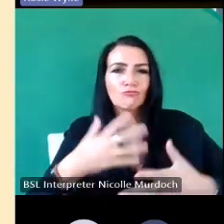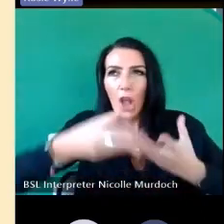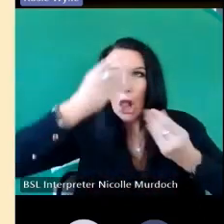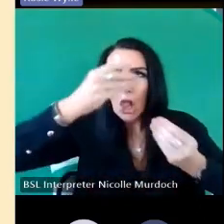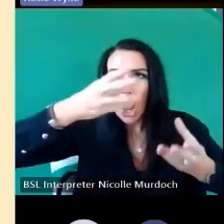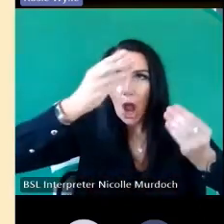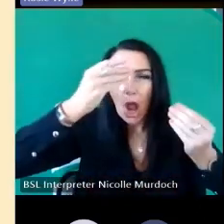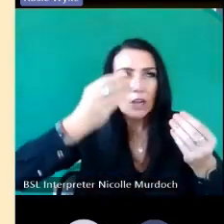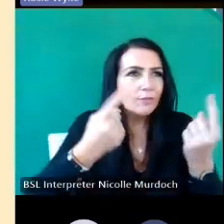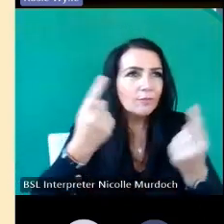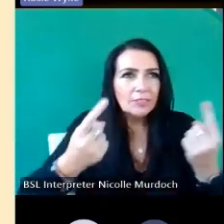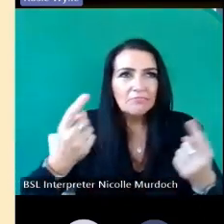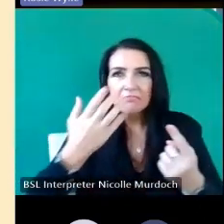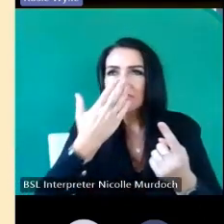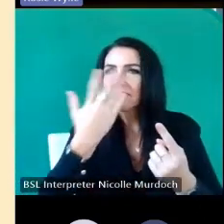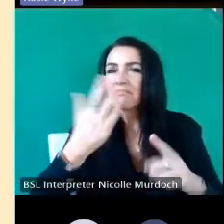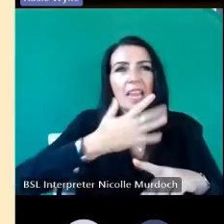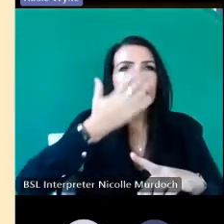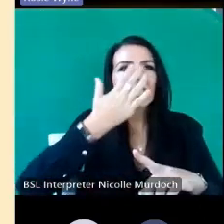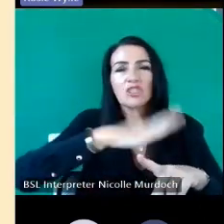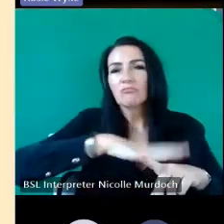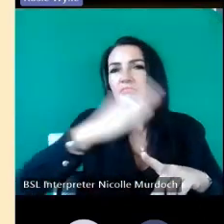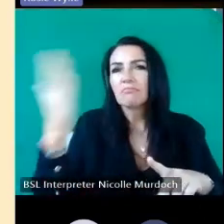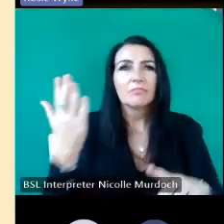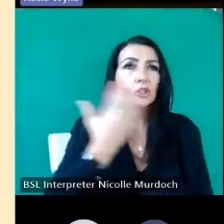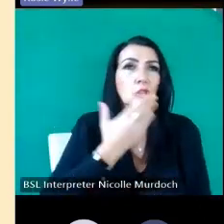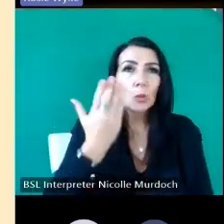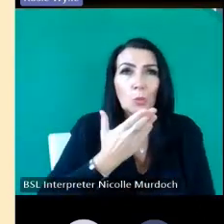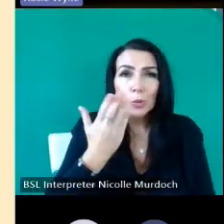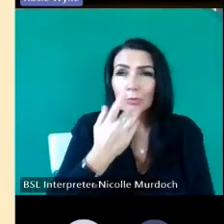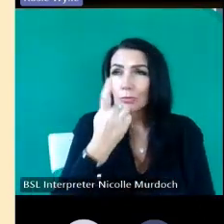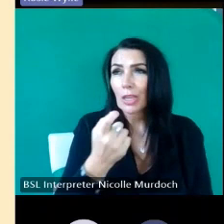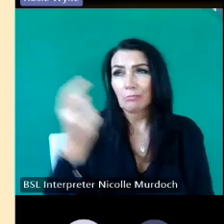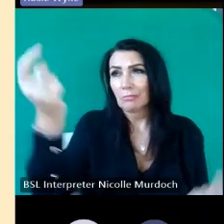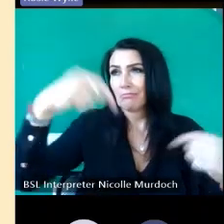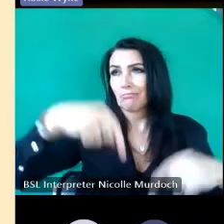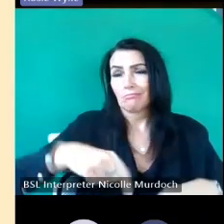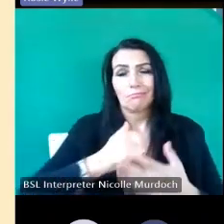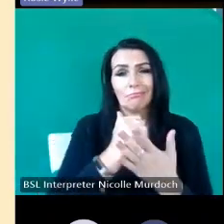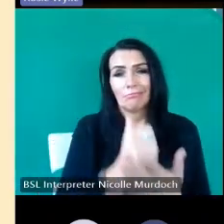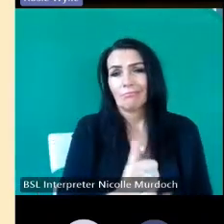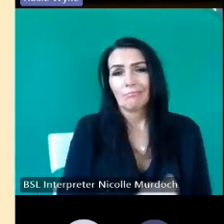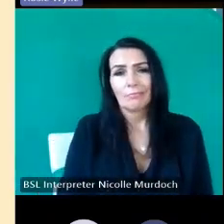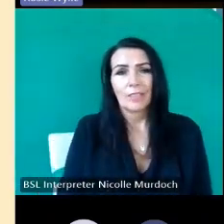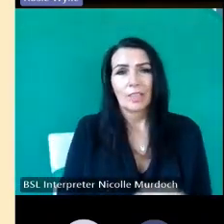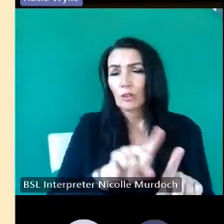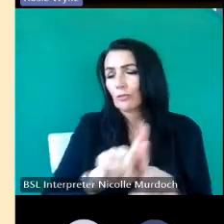all ages worksheets for schools for example and so on and so forth lots of different things next one